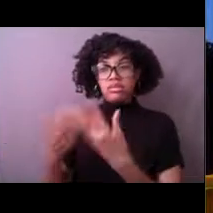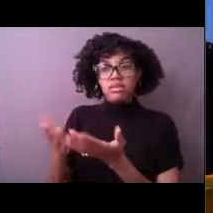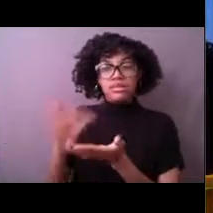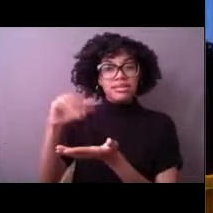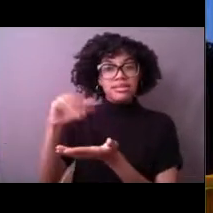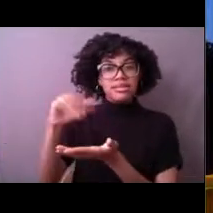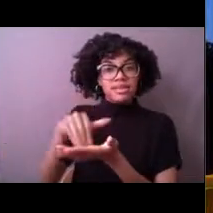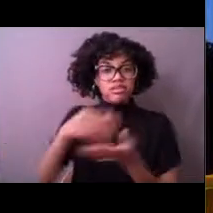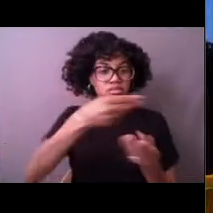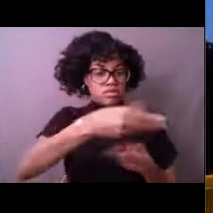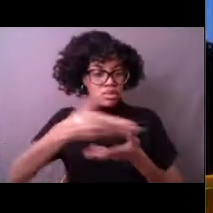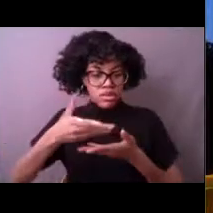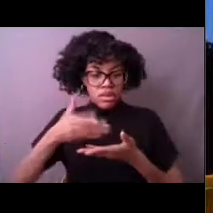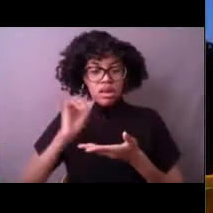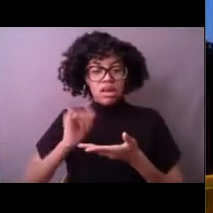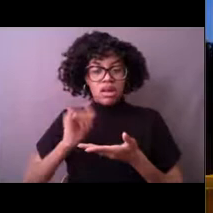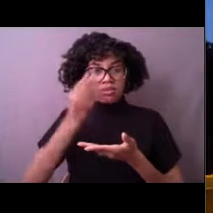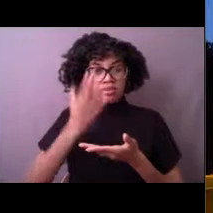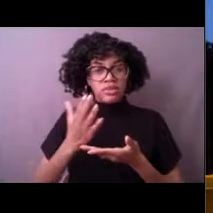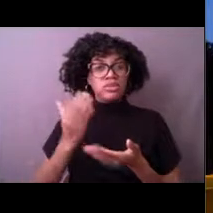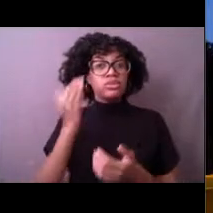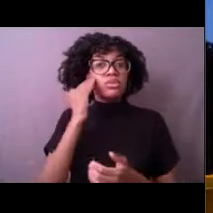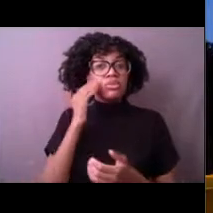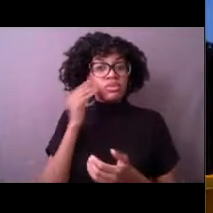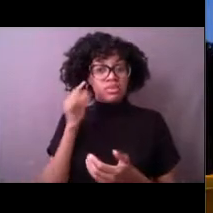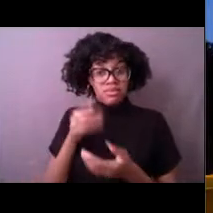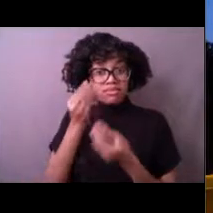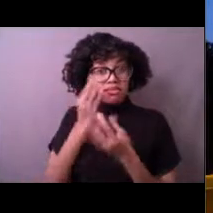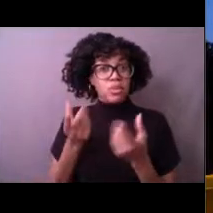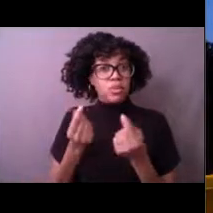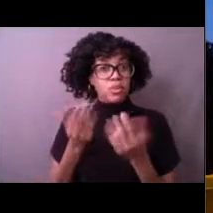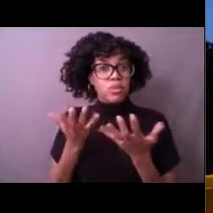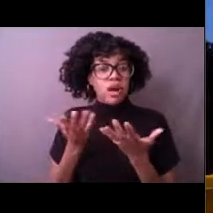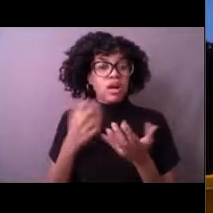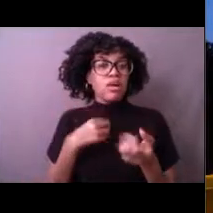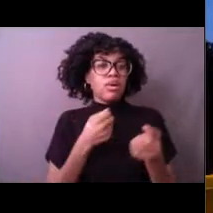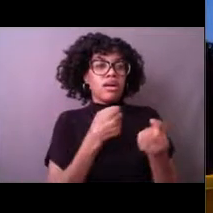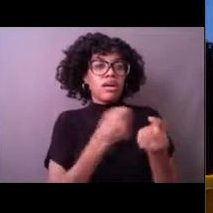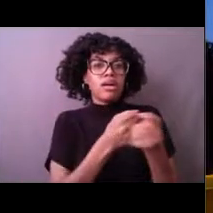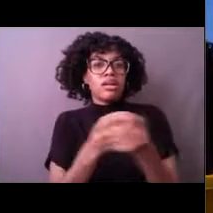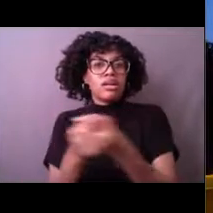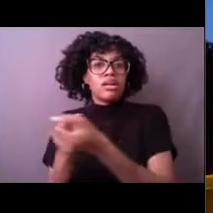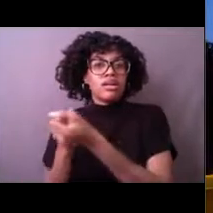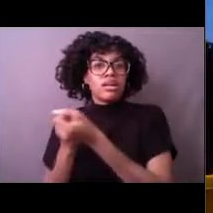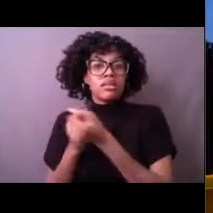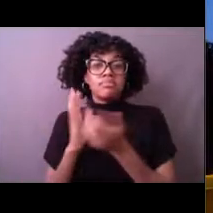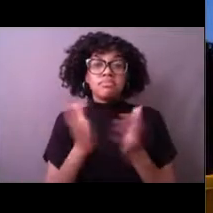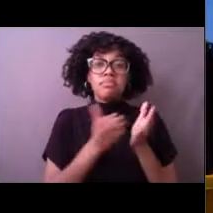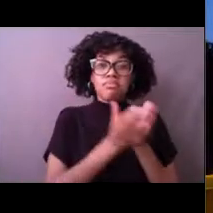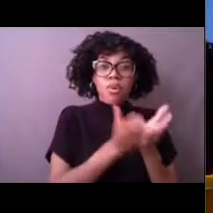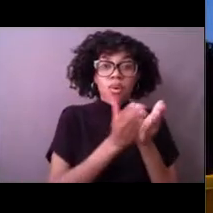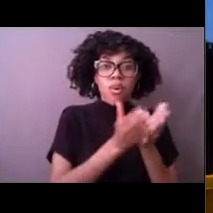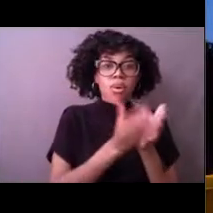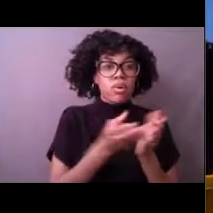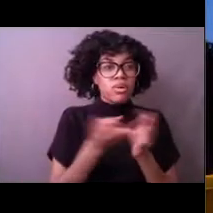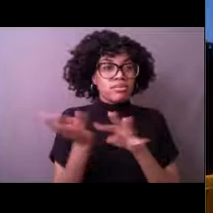If you own a boat or have a friend that owns a boat, you may get weather reports from some of our stations. As well as scientists.